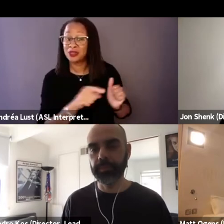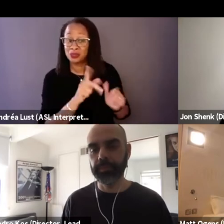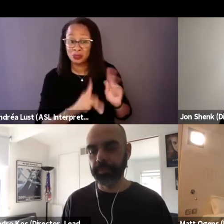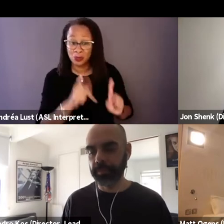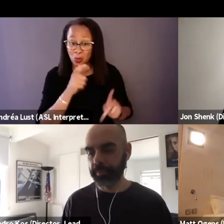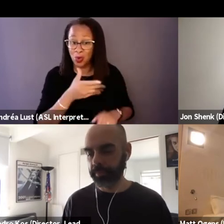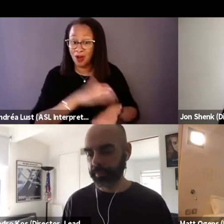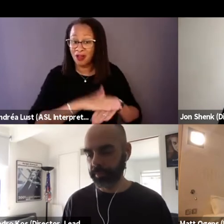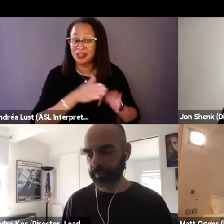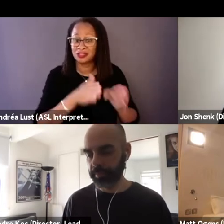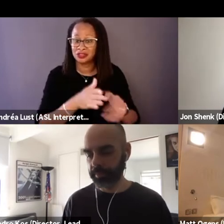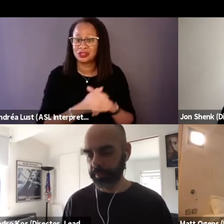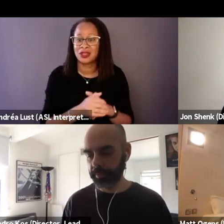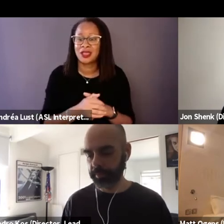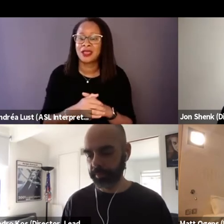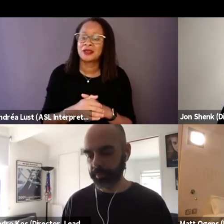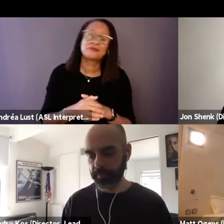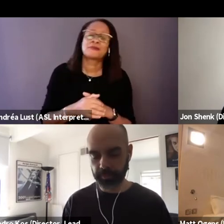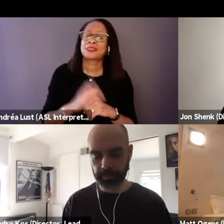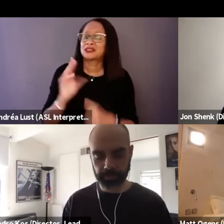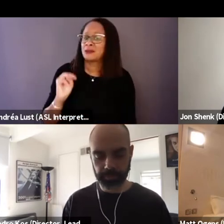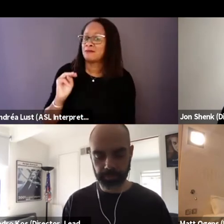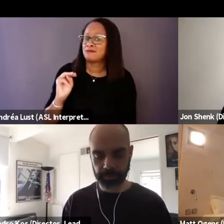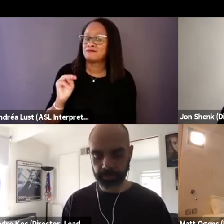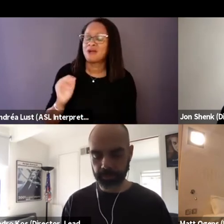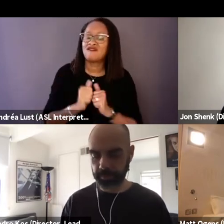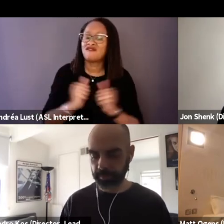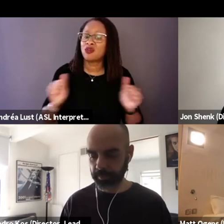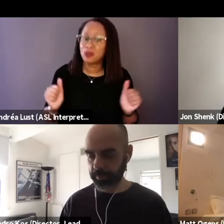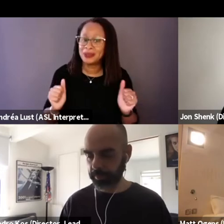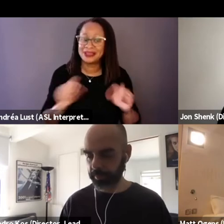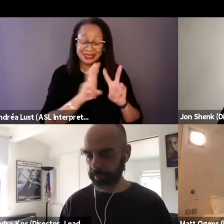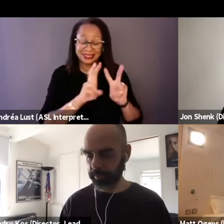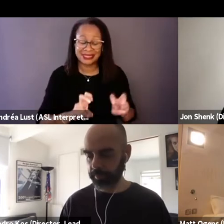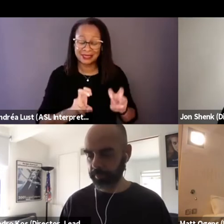It's called a vulnerability assessment interview, intake interview. And so we realized early on